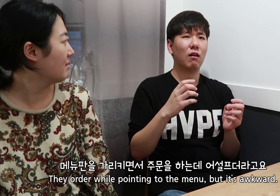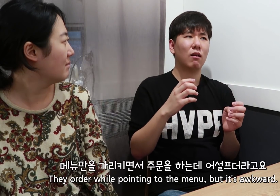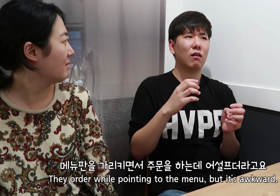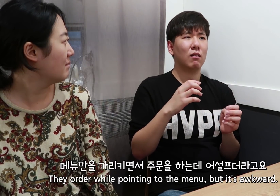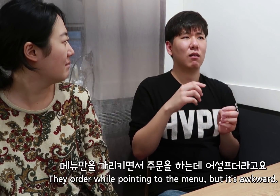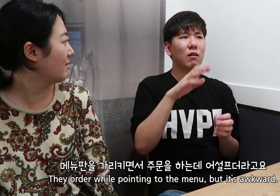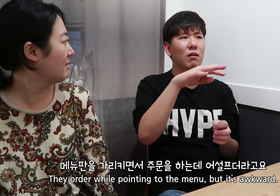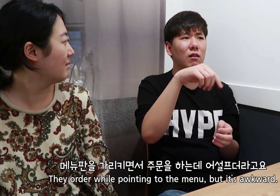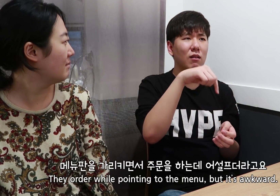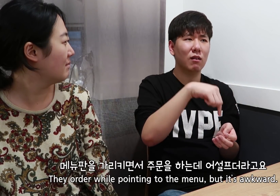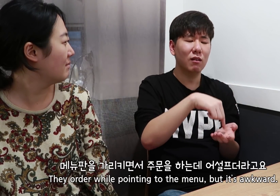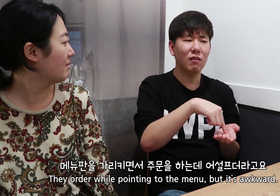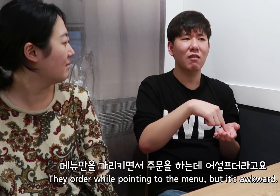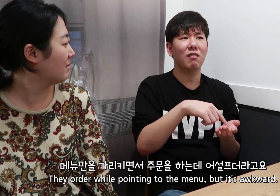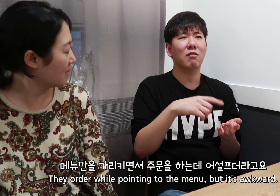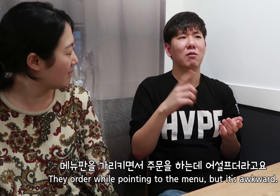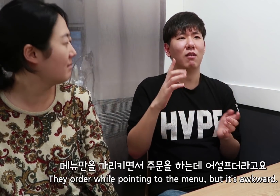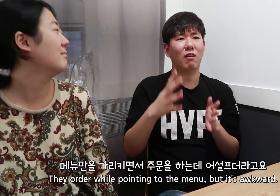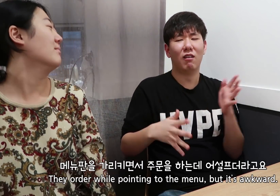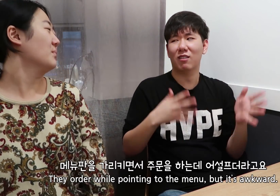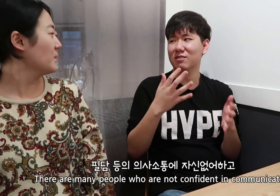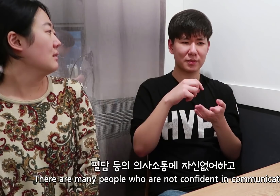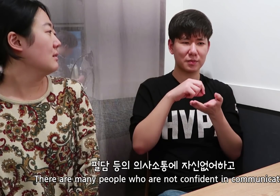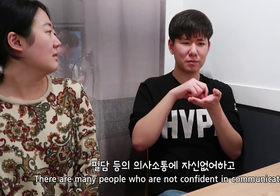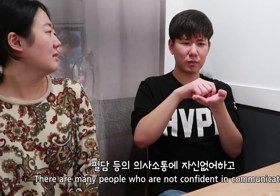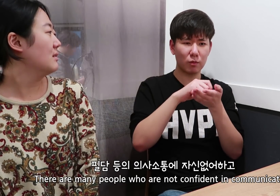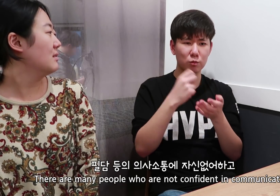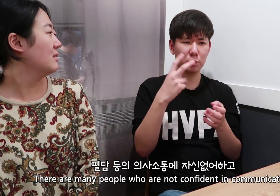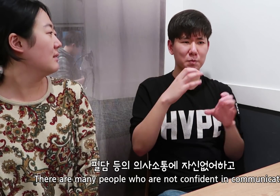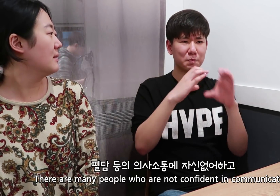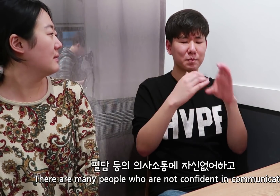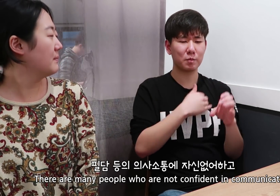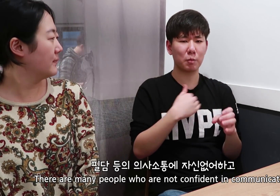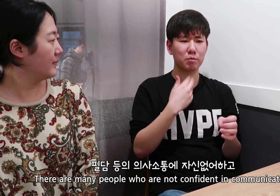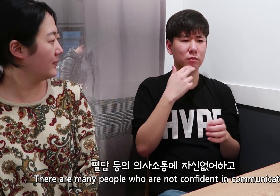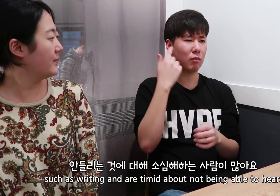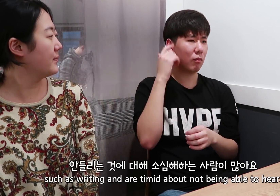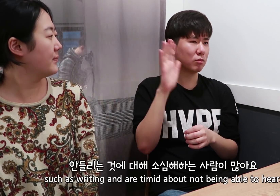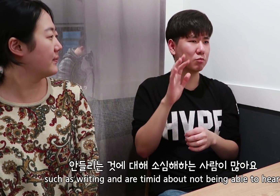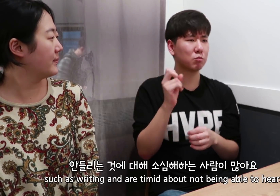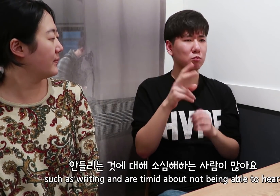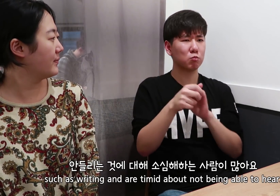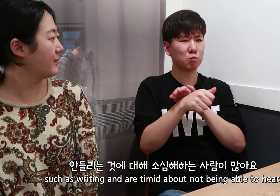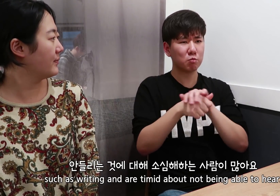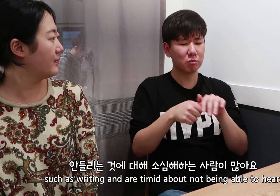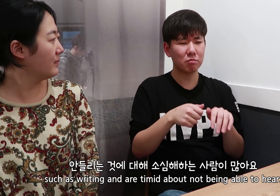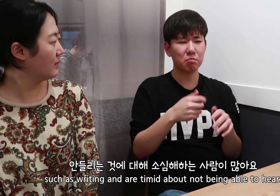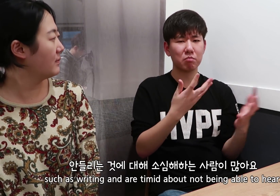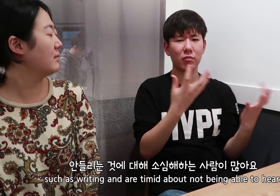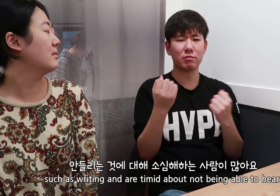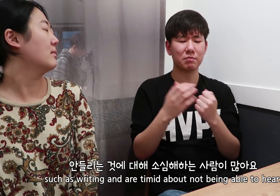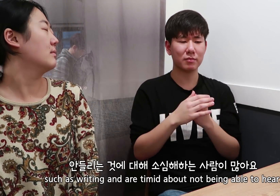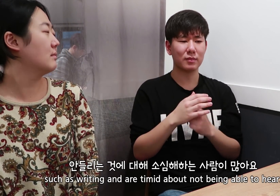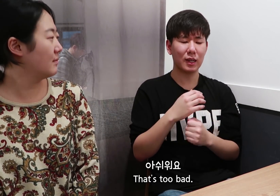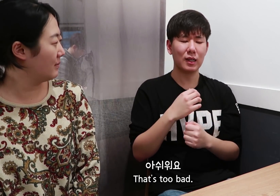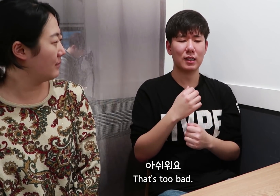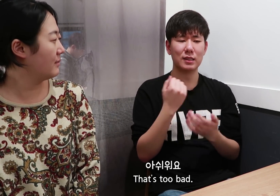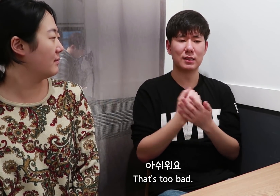They order while pointing to the menu, but it’s awkward. There are many people who are not confident in communication such as writing and are timid about not being able to hear.